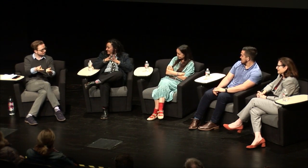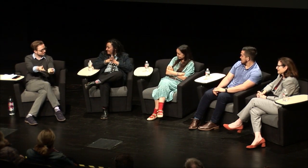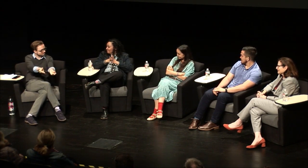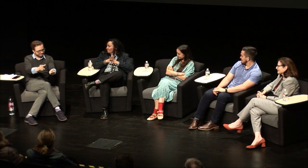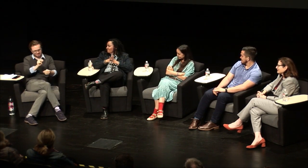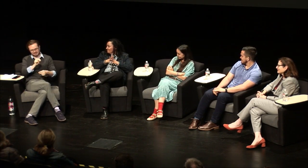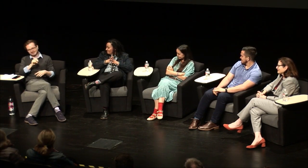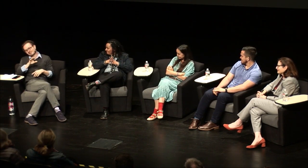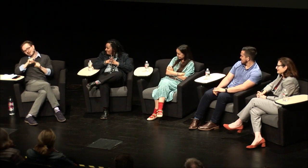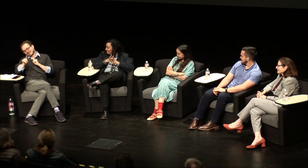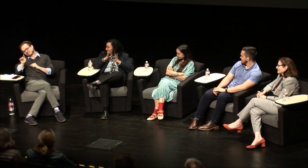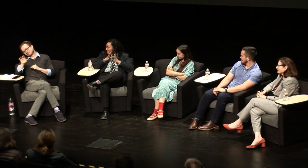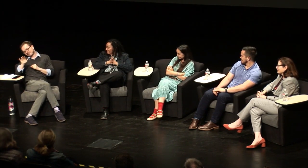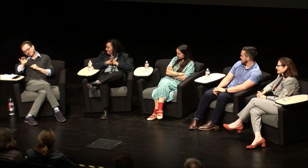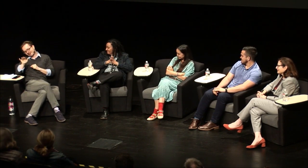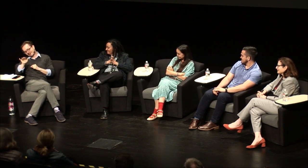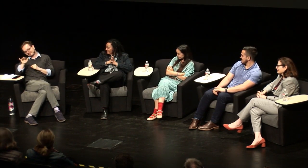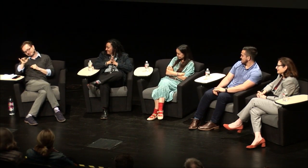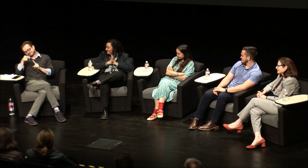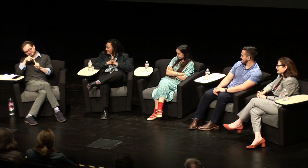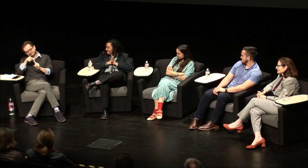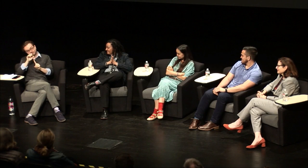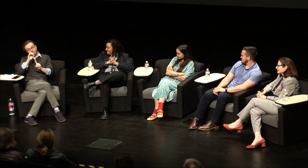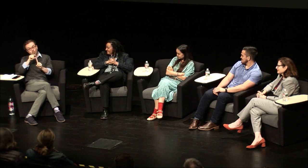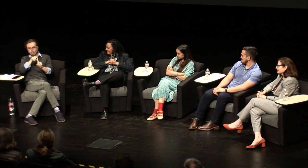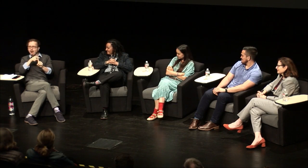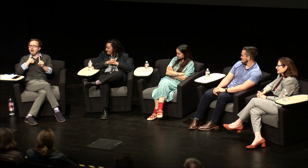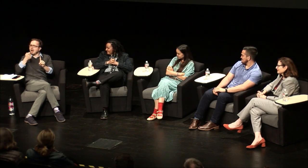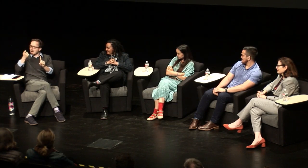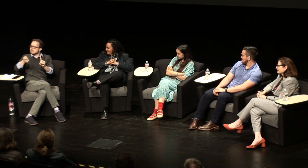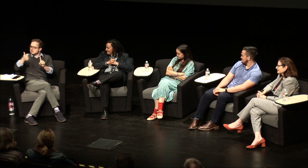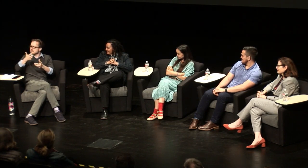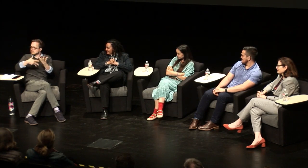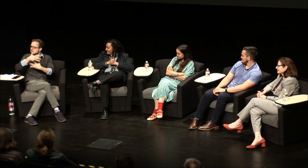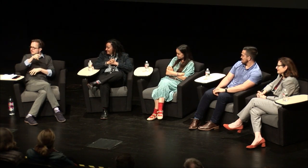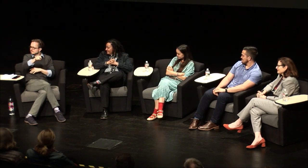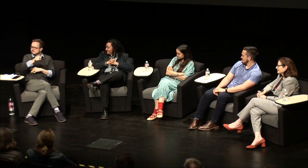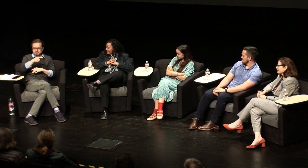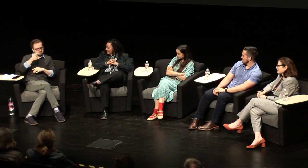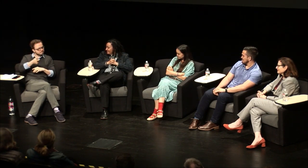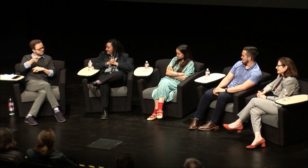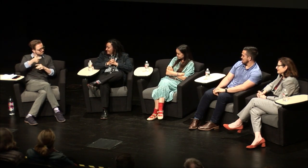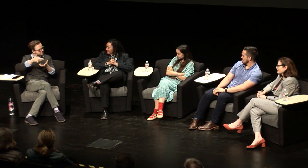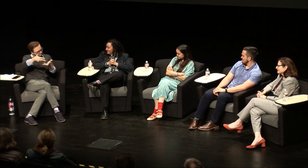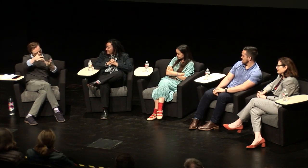need the one you know it's all books anyway no but so you know we'd hang out